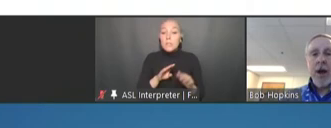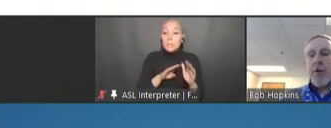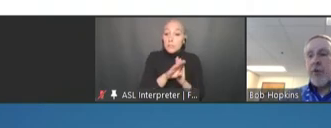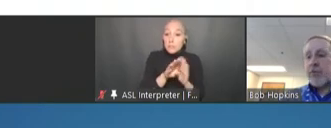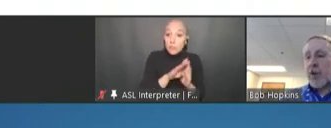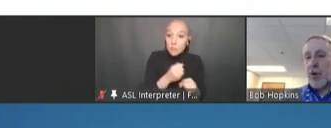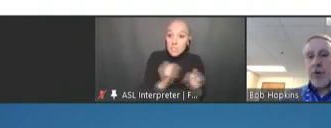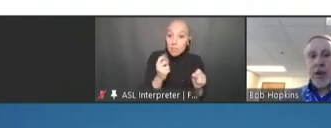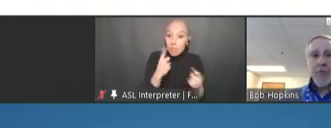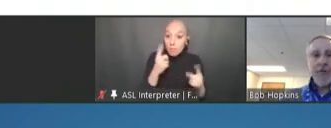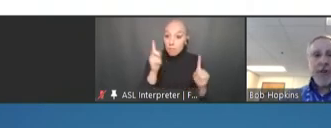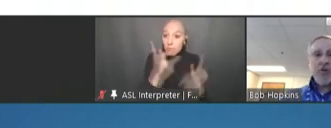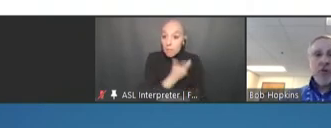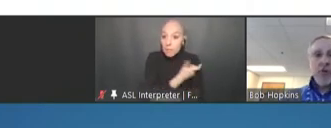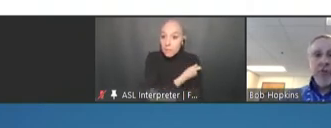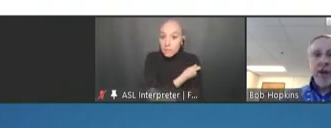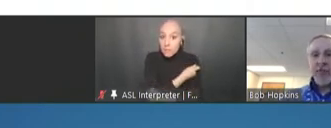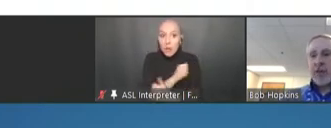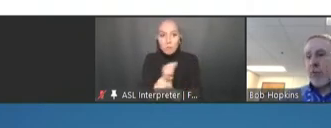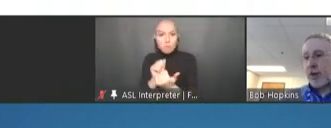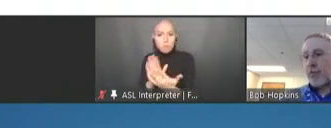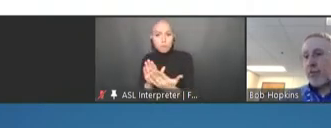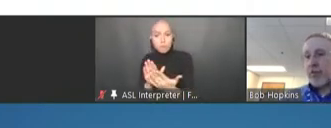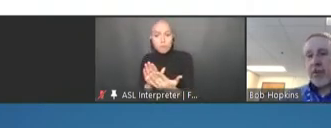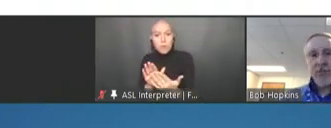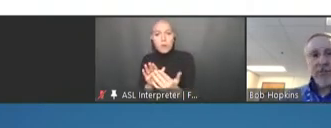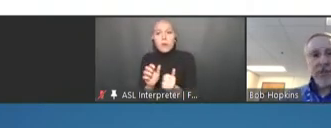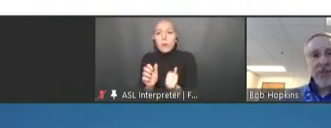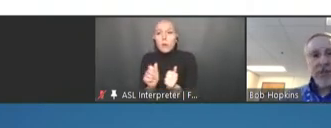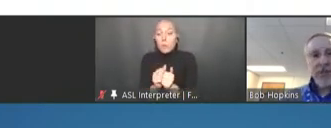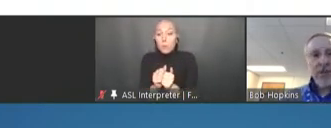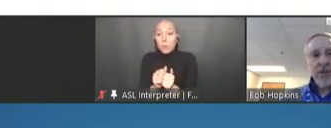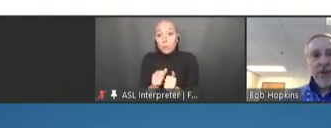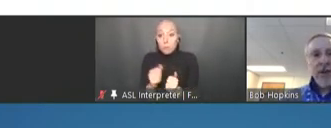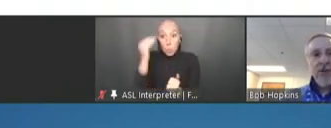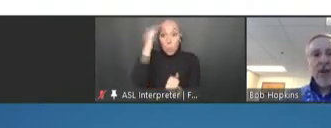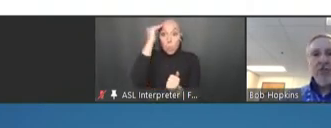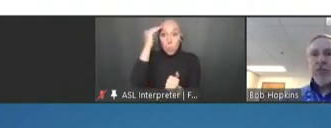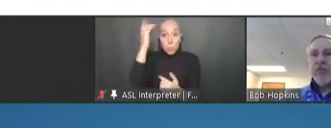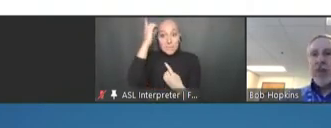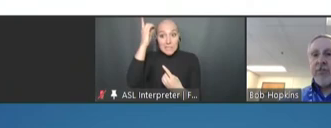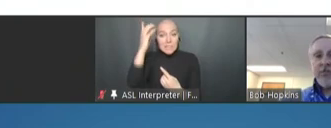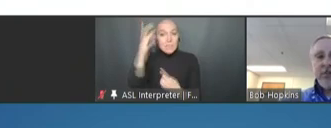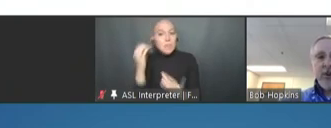both known and potential vaccine-preventable diseases? An innovation is necessary,